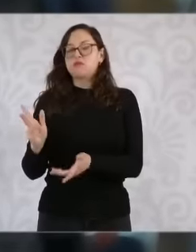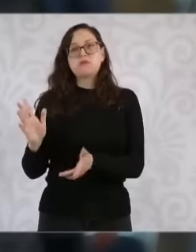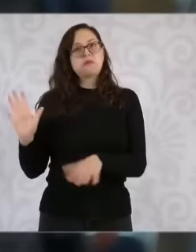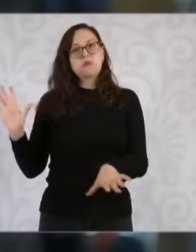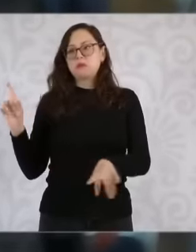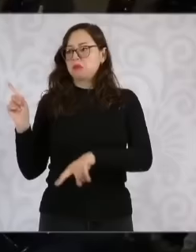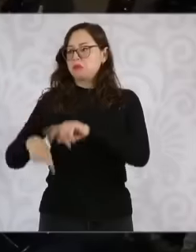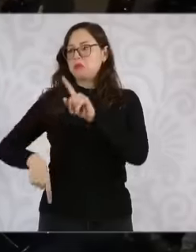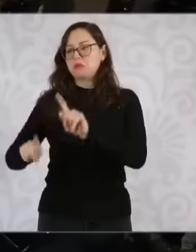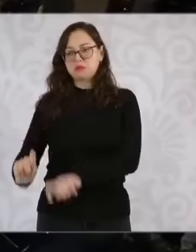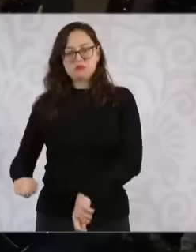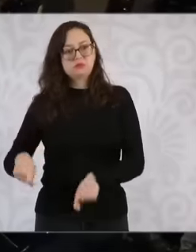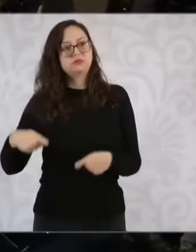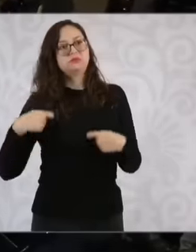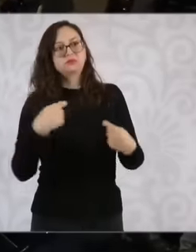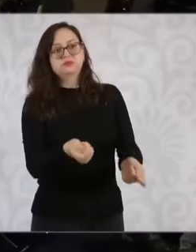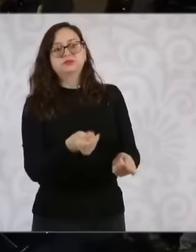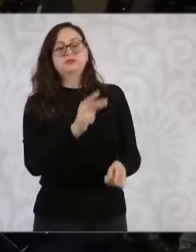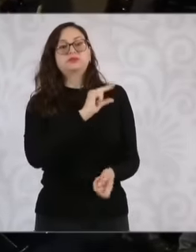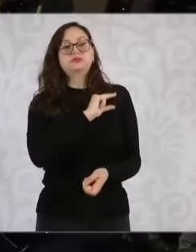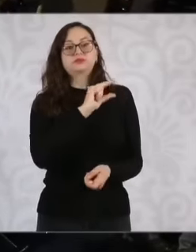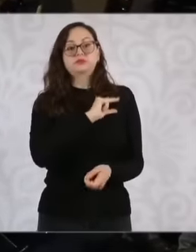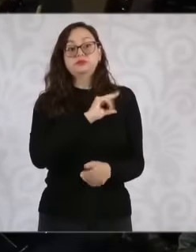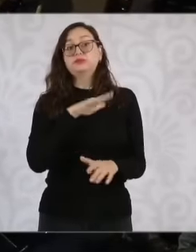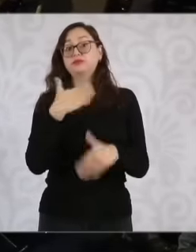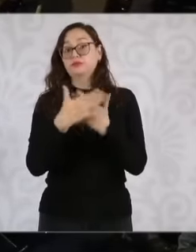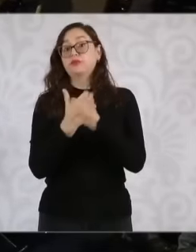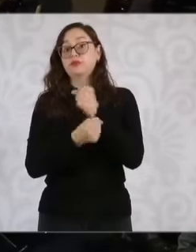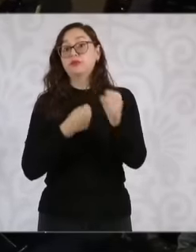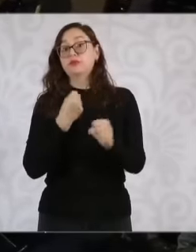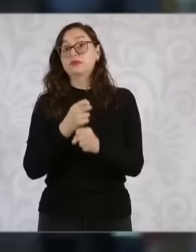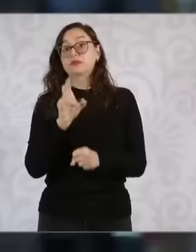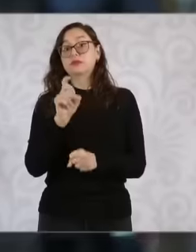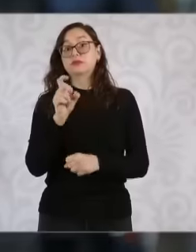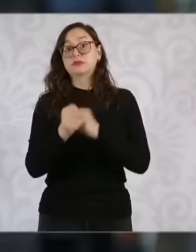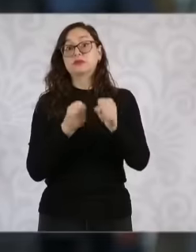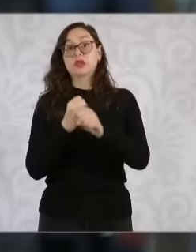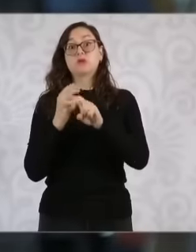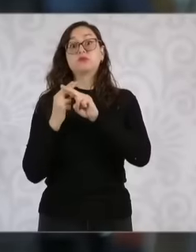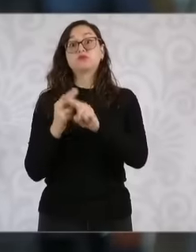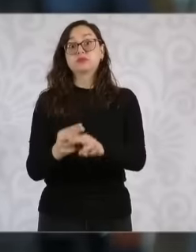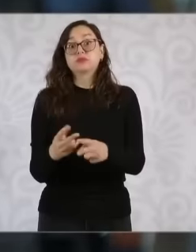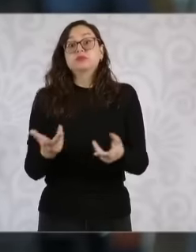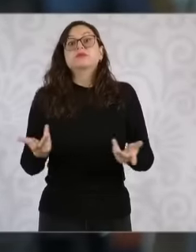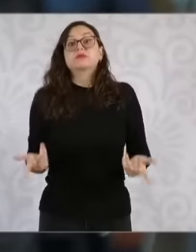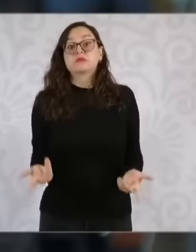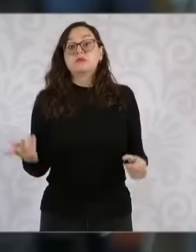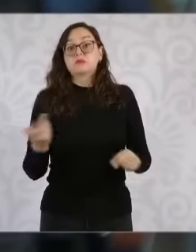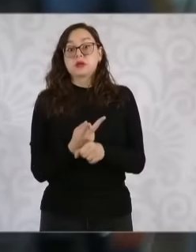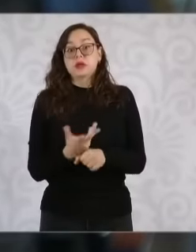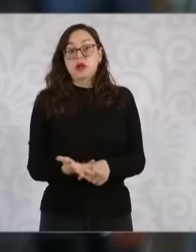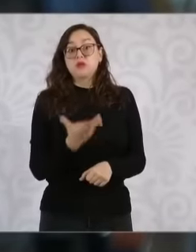disappeared. Ask if with this return of passenger trains that your government proposes